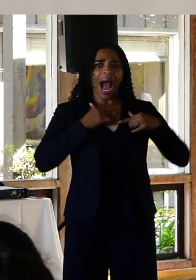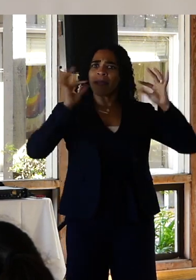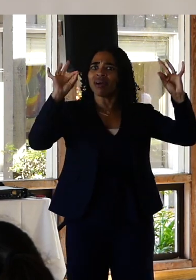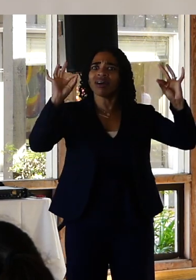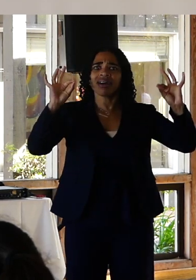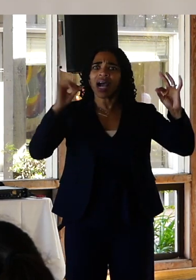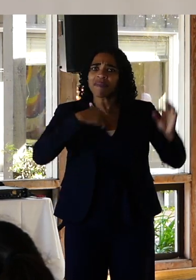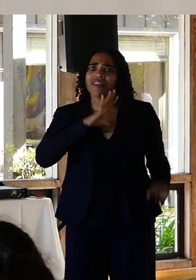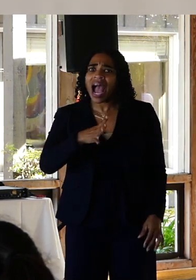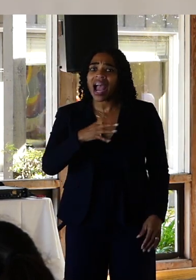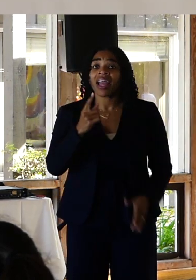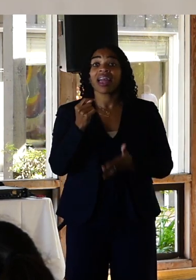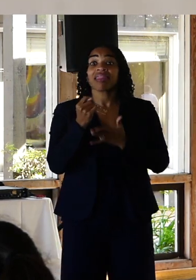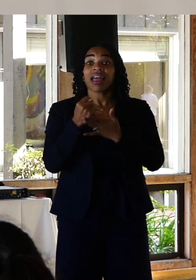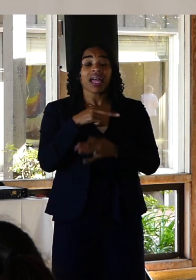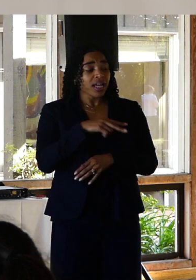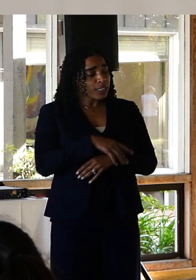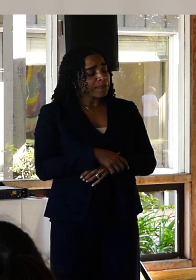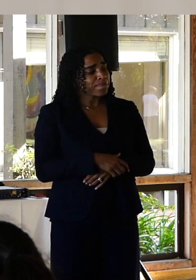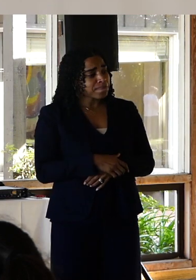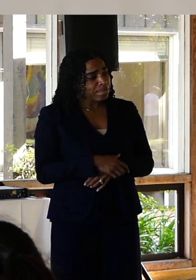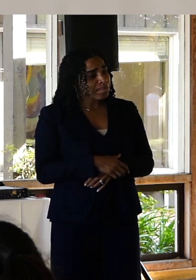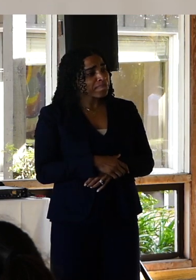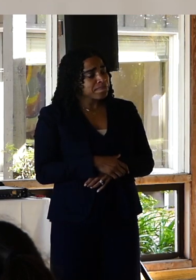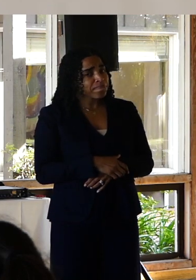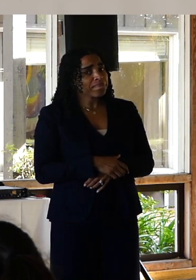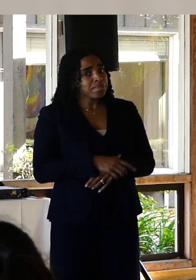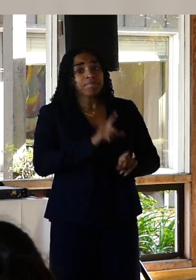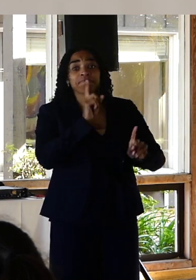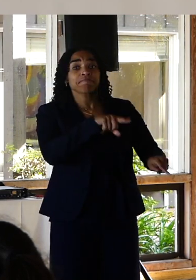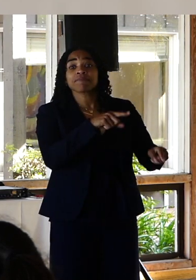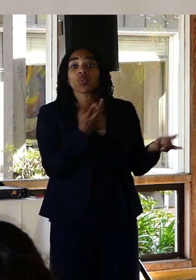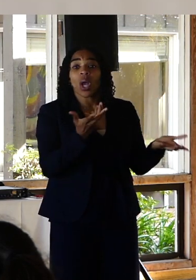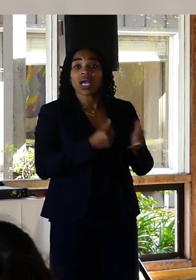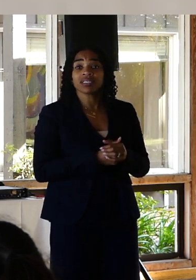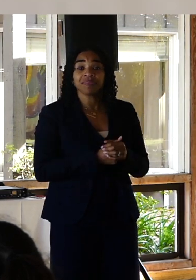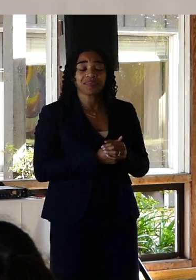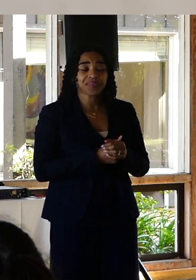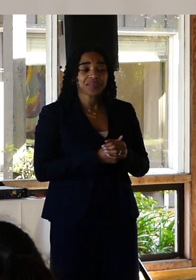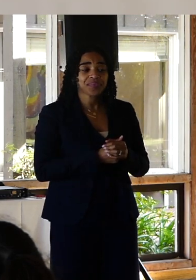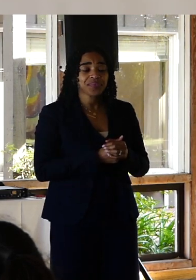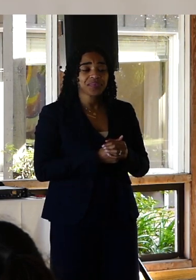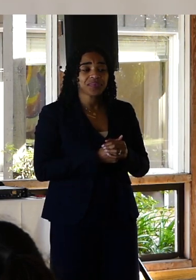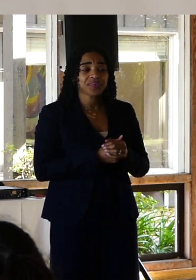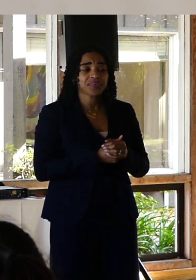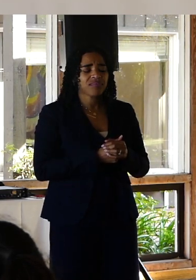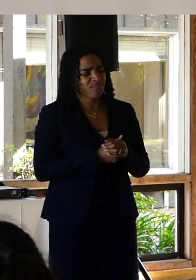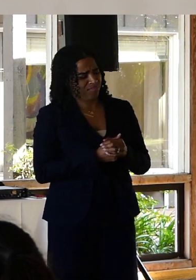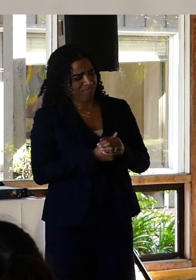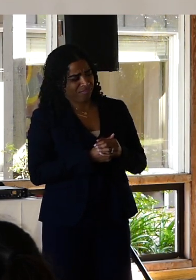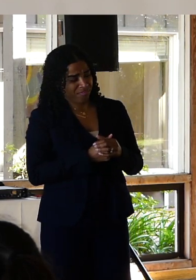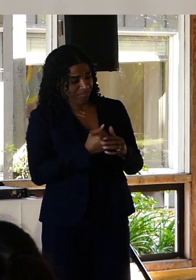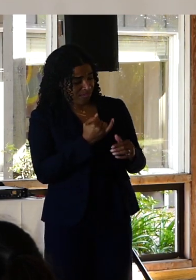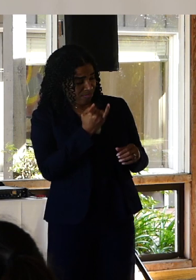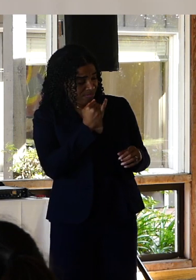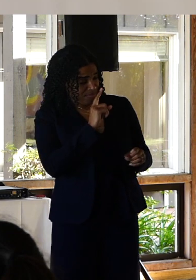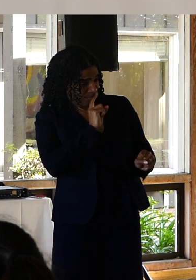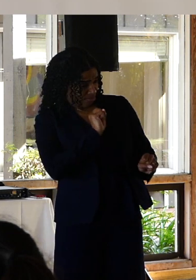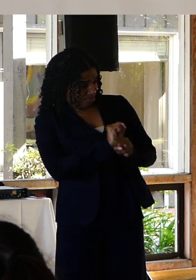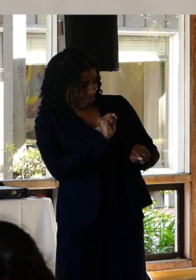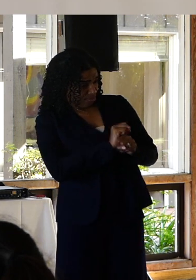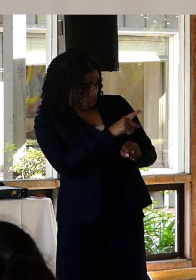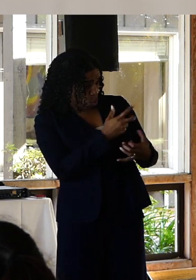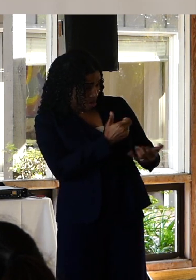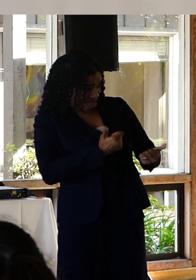was elated. And her reaction, was that if I was really committed to living